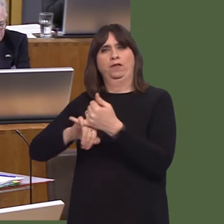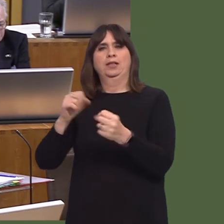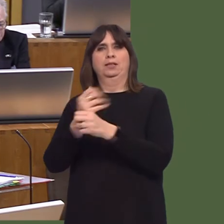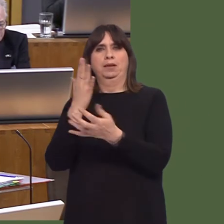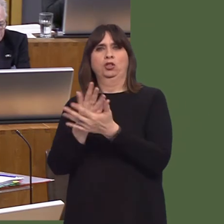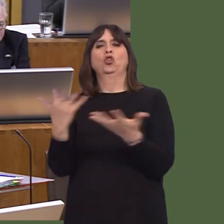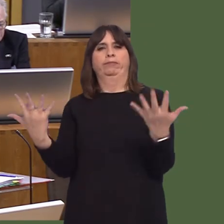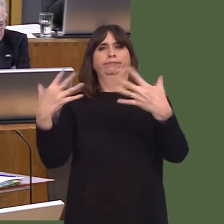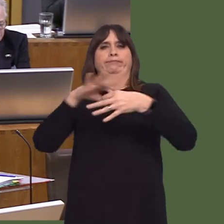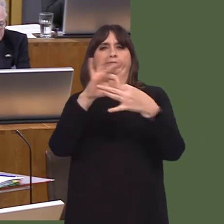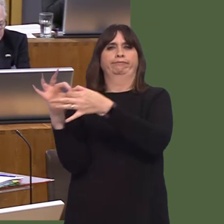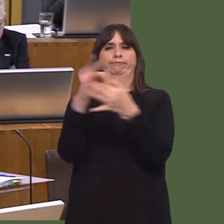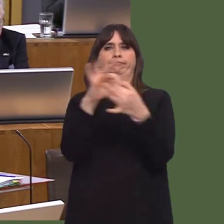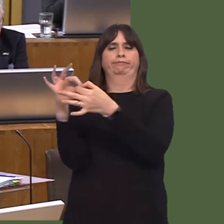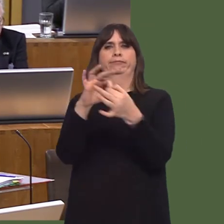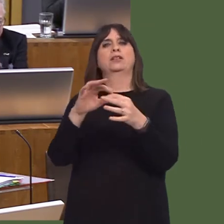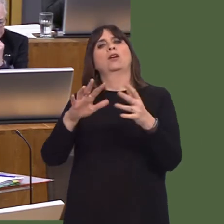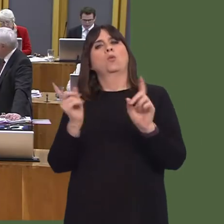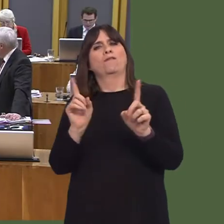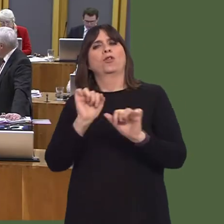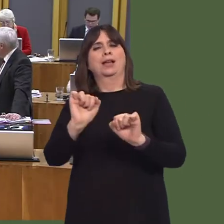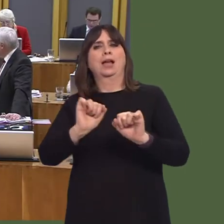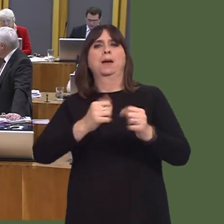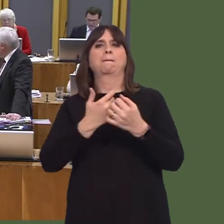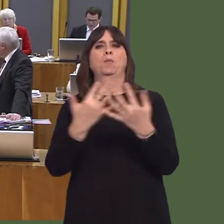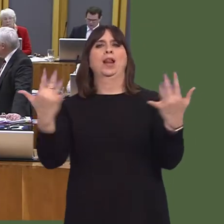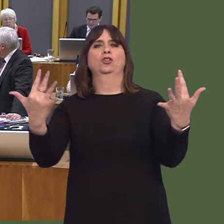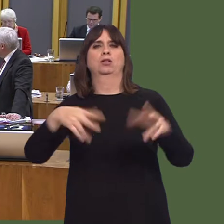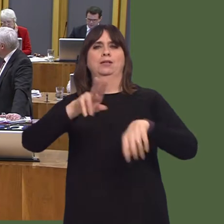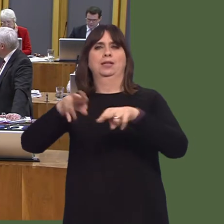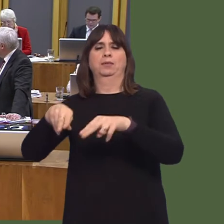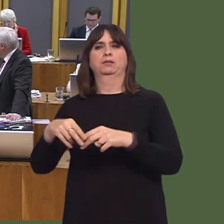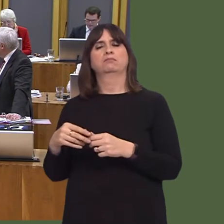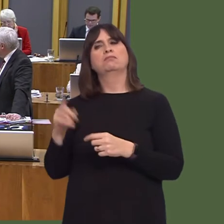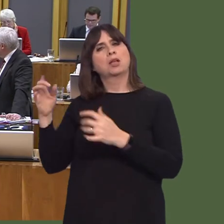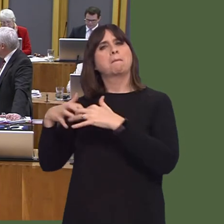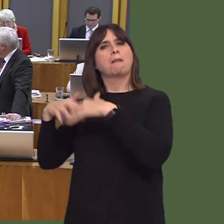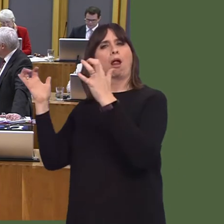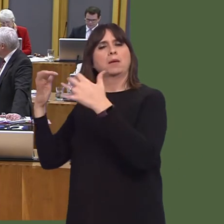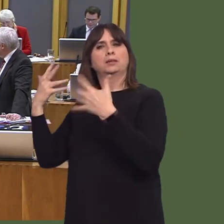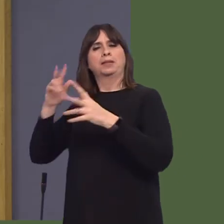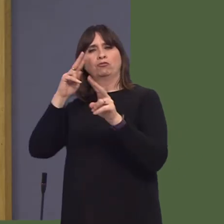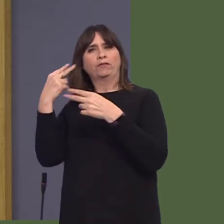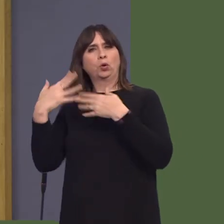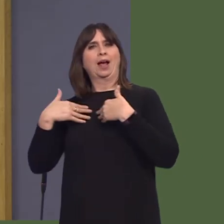Twelve months have gone by since the review was put in place to assess whether this project should go ahead.